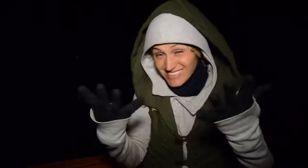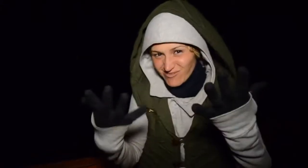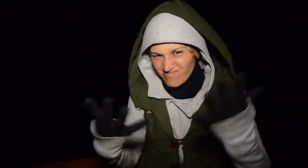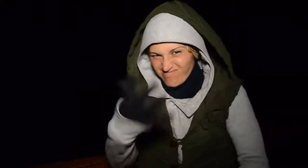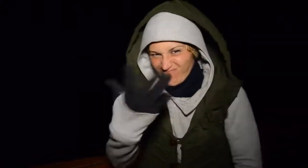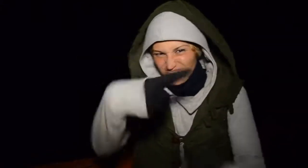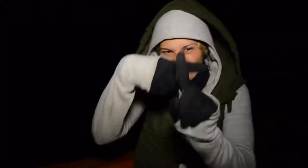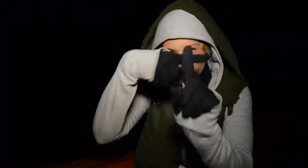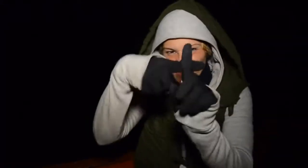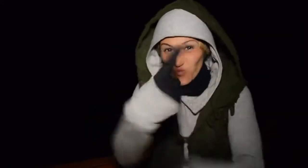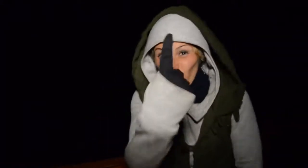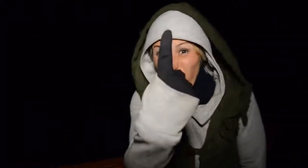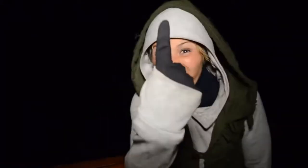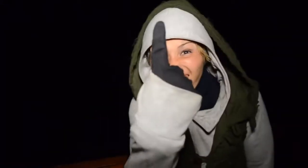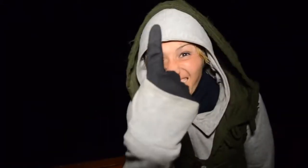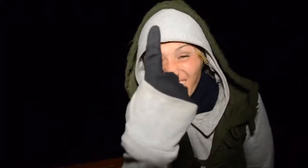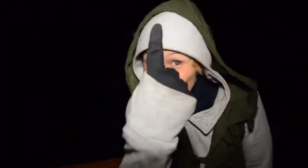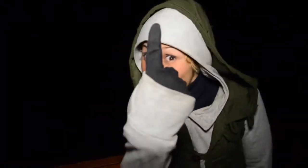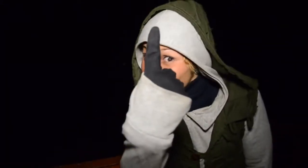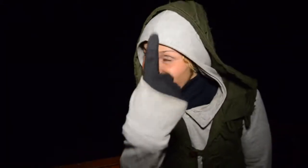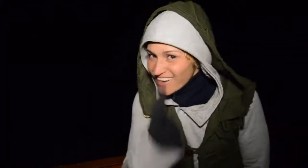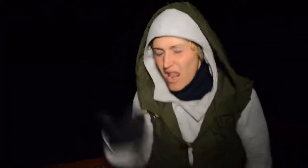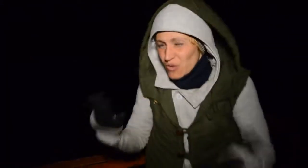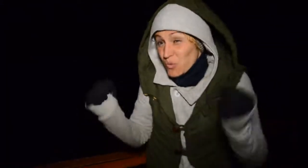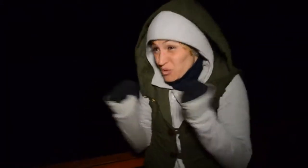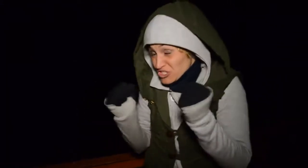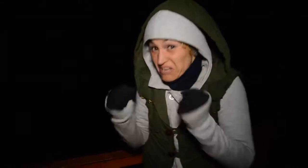It is now 1 degree.